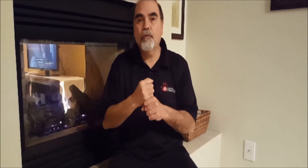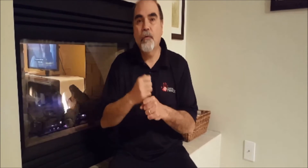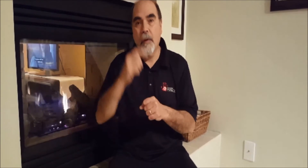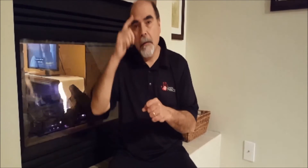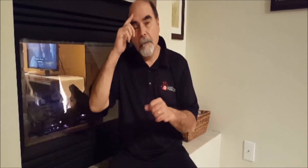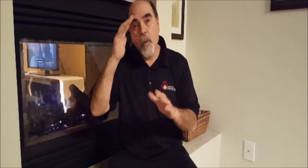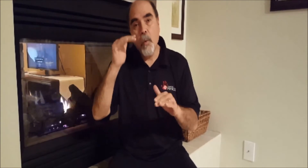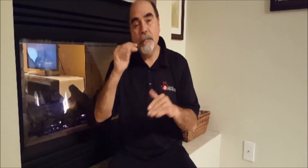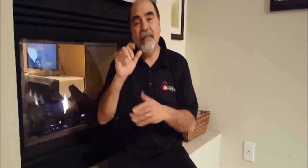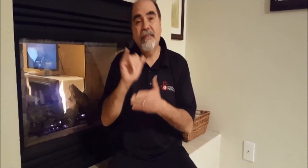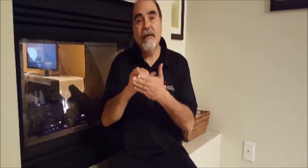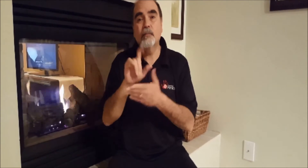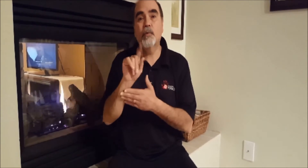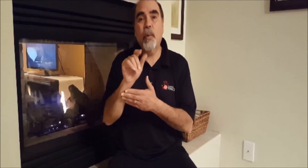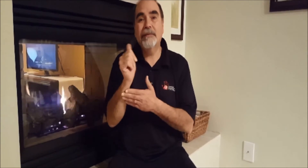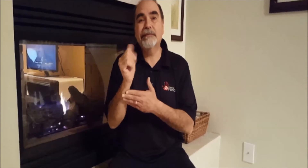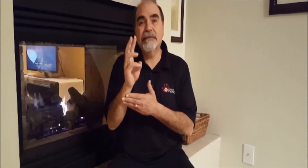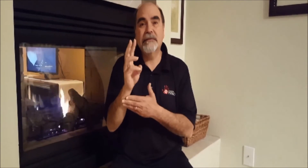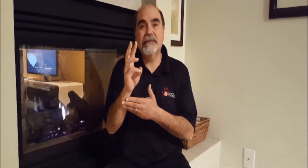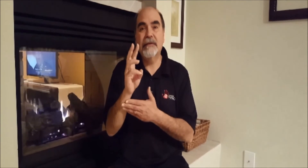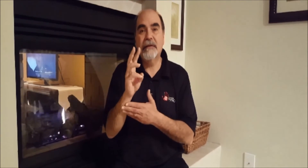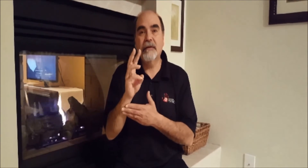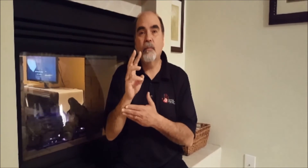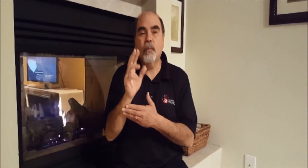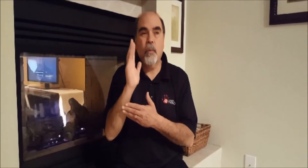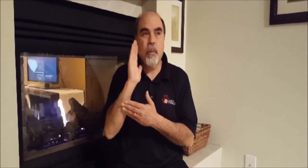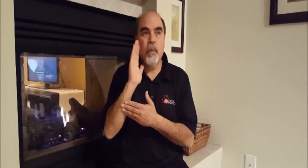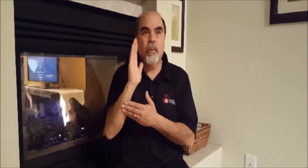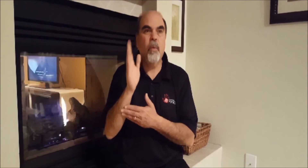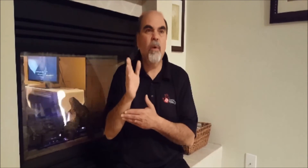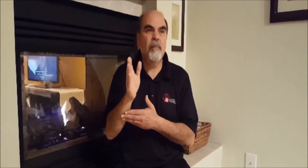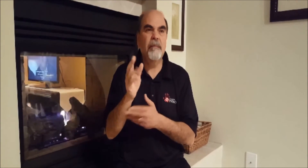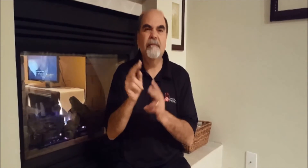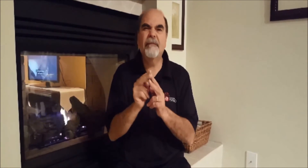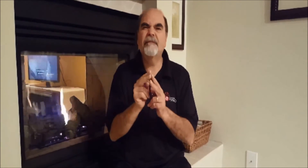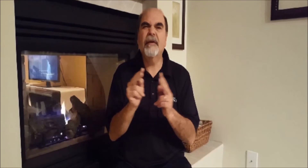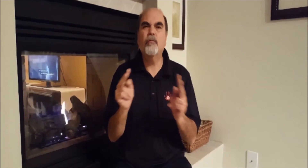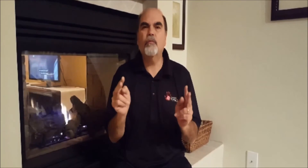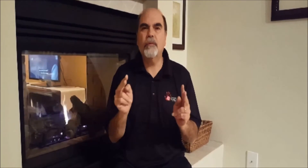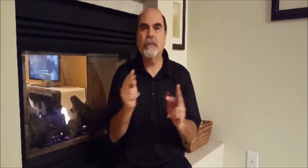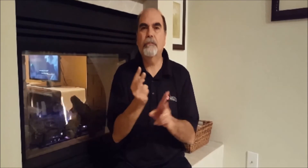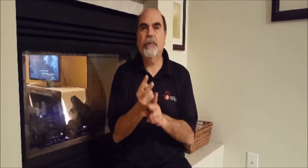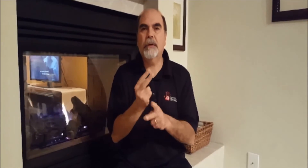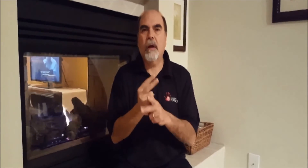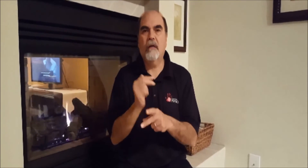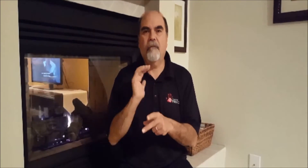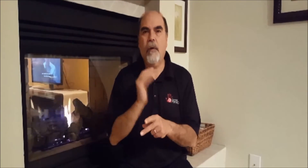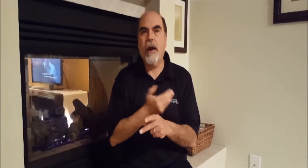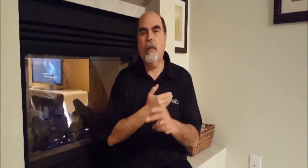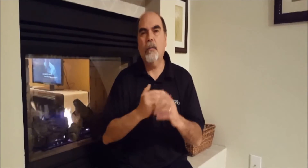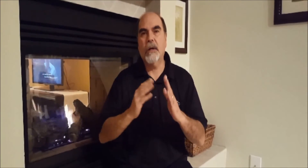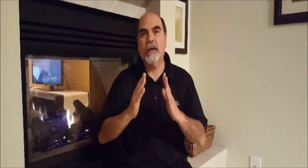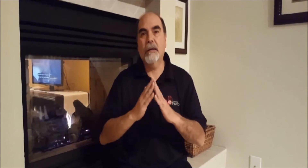Hola. Me gustaría desear a todos una Navidad y Feliz Año Nuevo Feliz. Esperanza 2016 va a ser muy productivo para nuestra comunidad